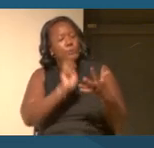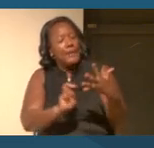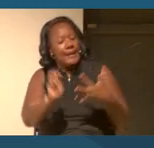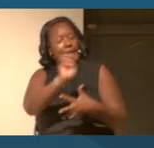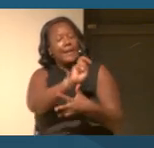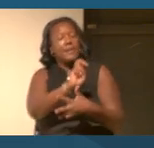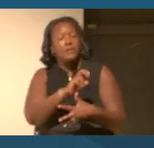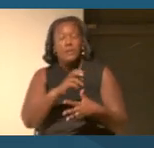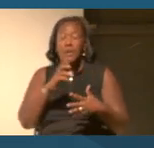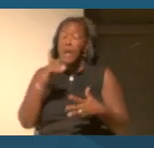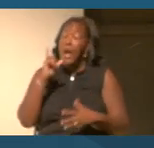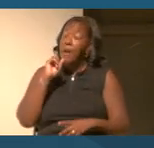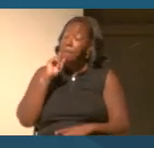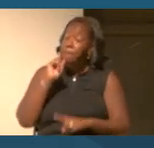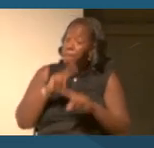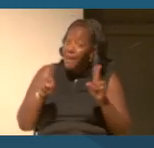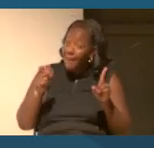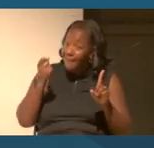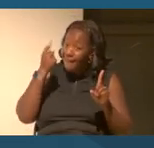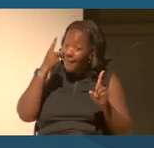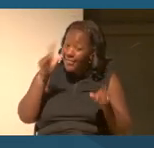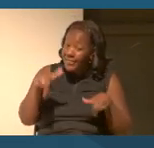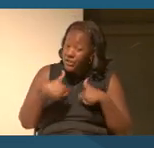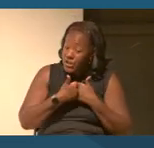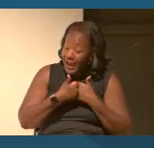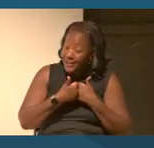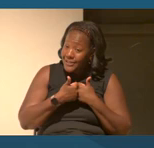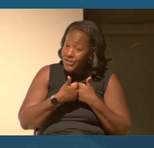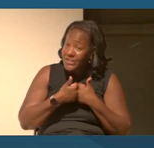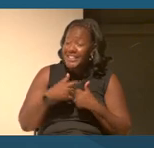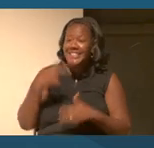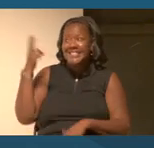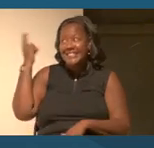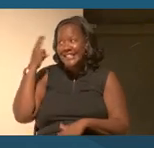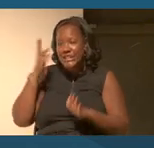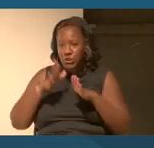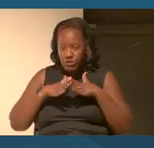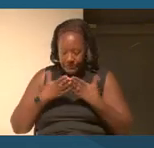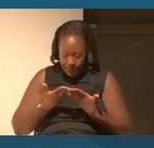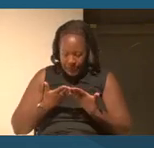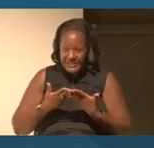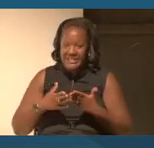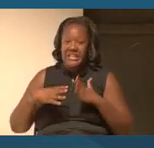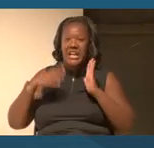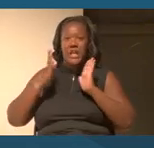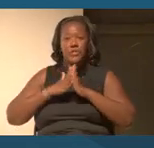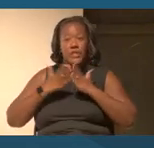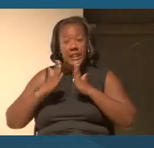I think that the challenge becomes when the history books, when the literature, when art,